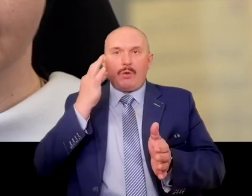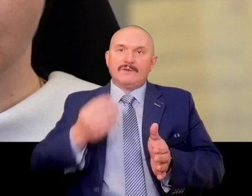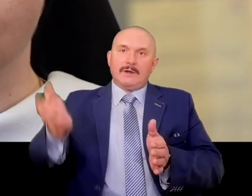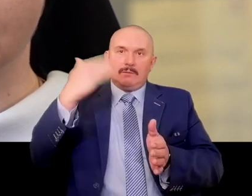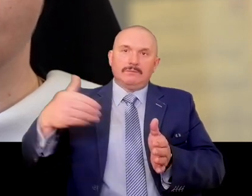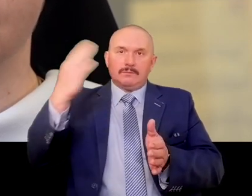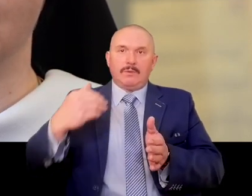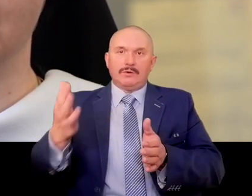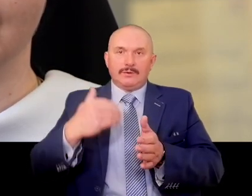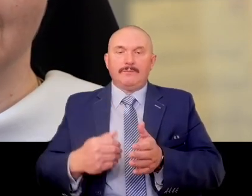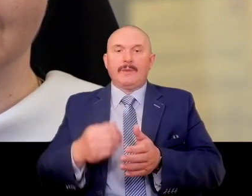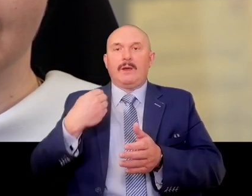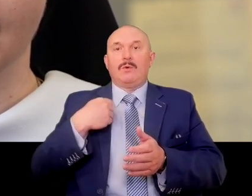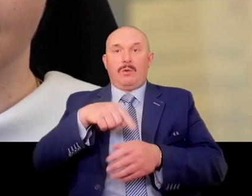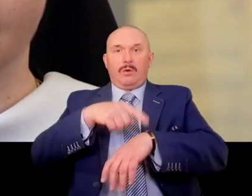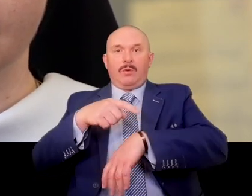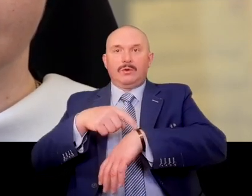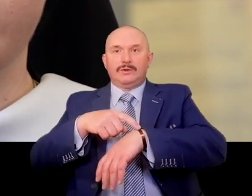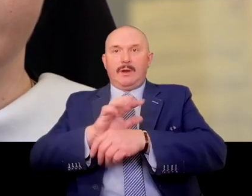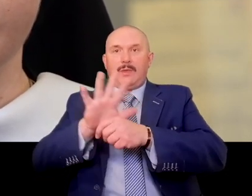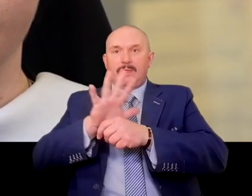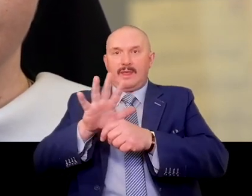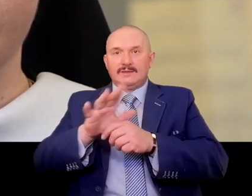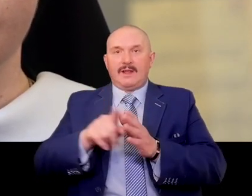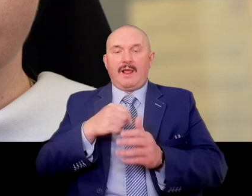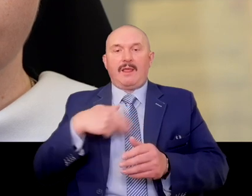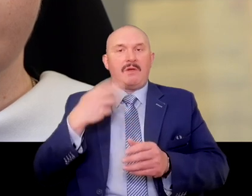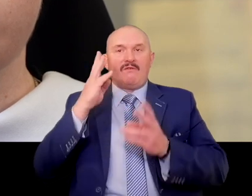It was 3:00 p.m., so special for us